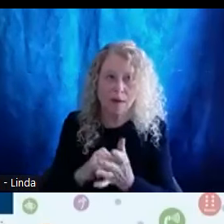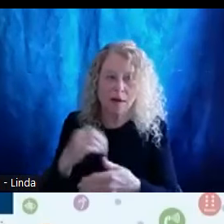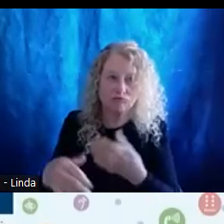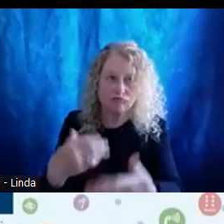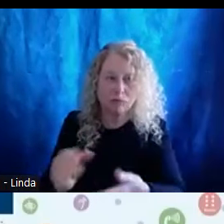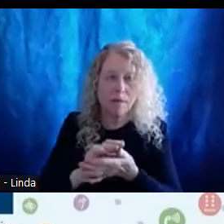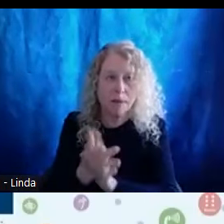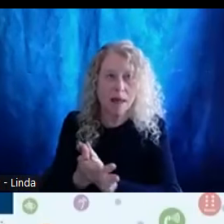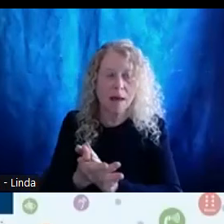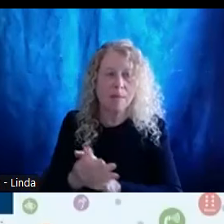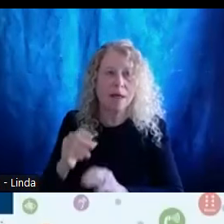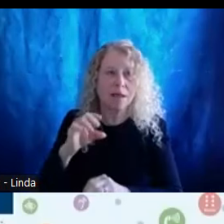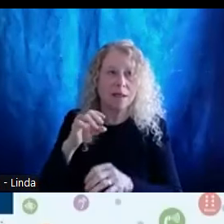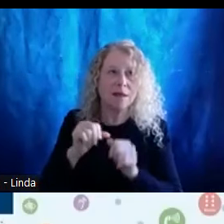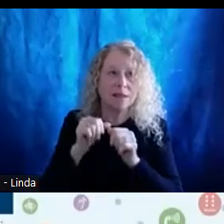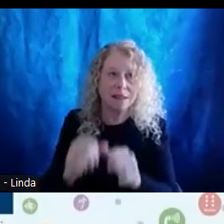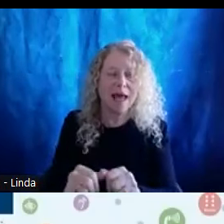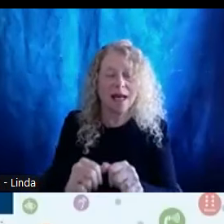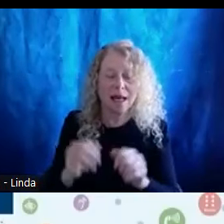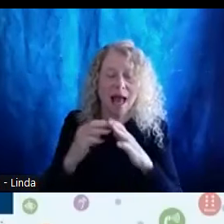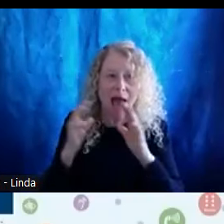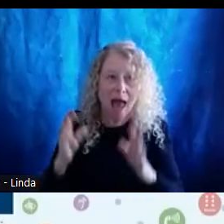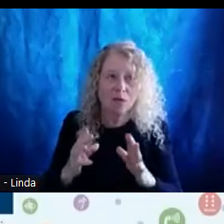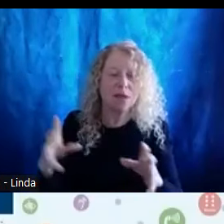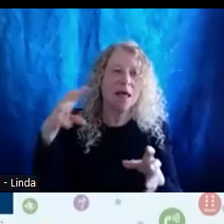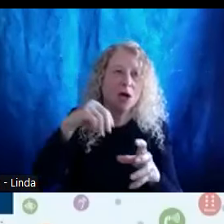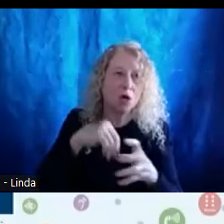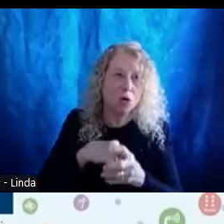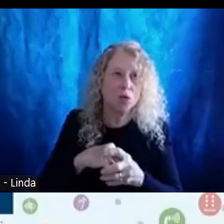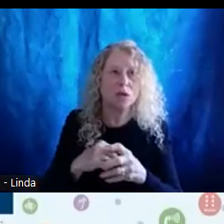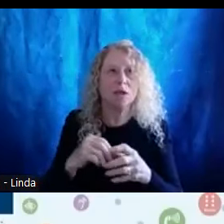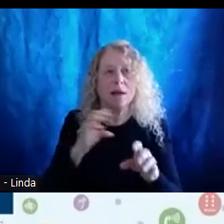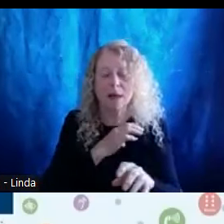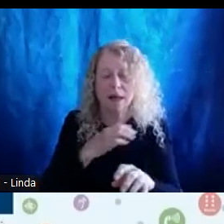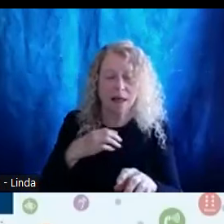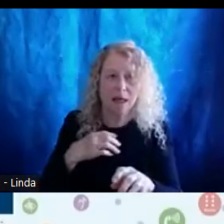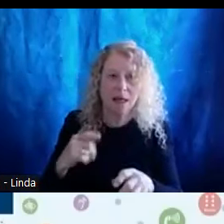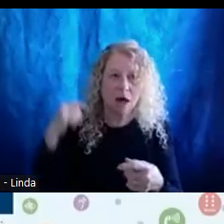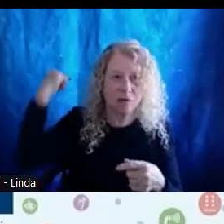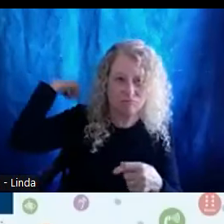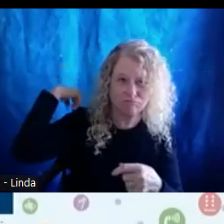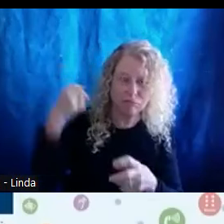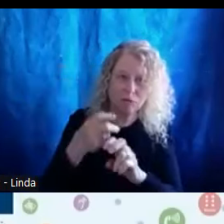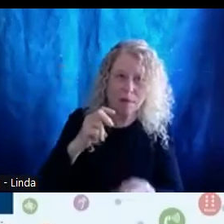Diversity and Inclusion Committee. The spinal injury at the University of Oregon led to a progressively life